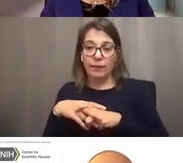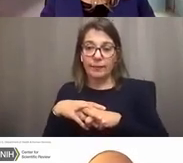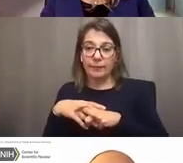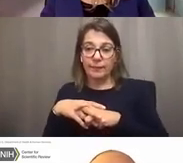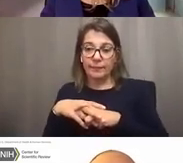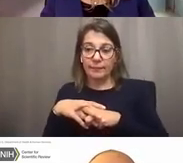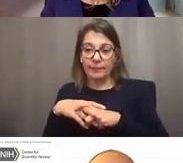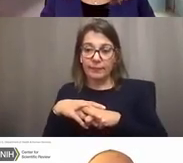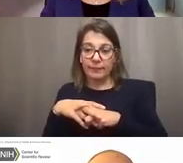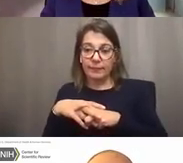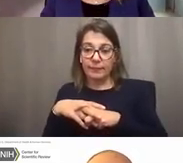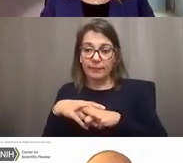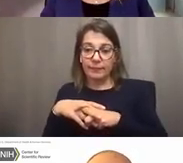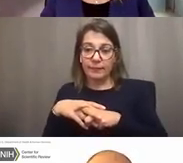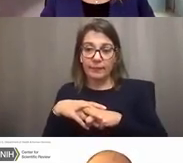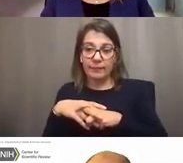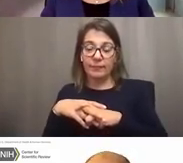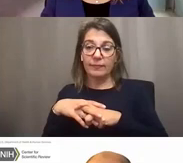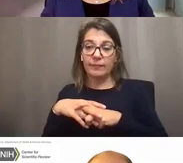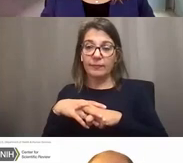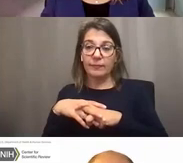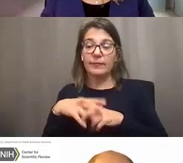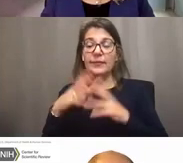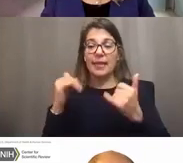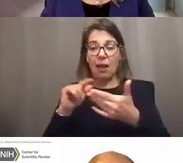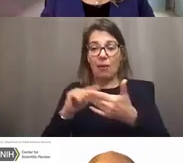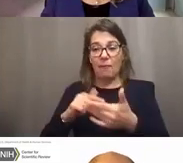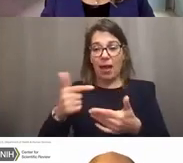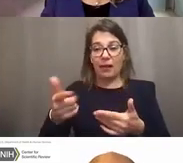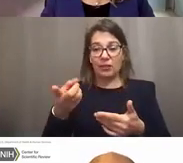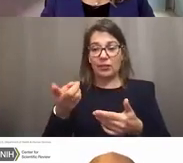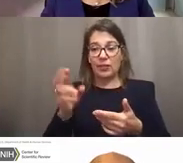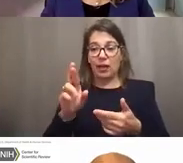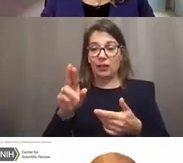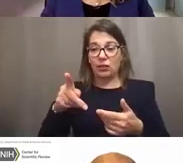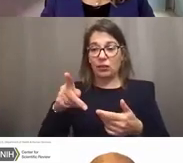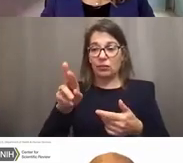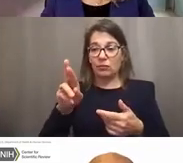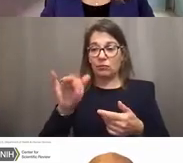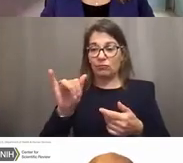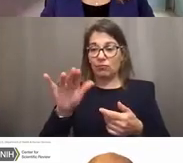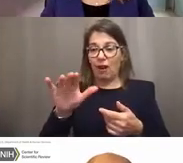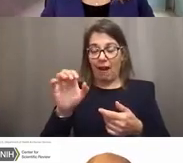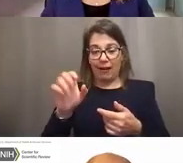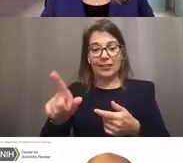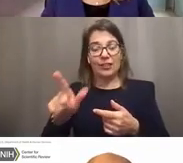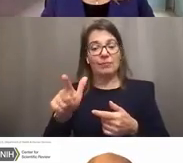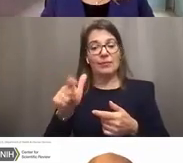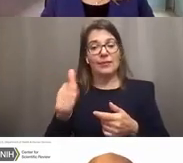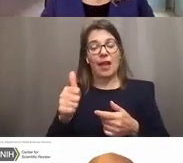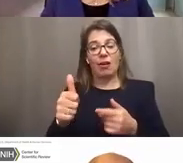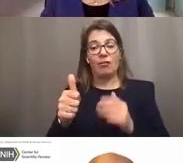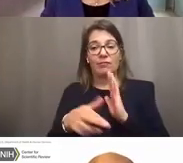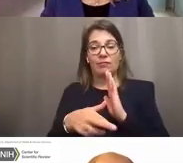And with this, I'm going to actually turn it back to Dr. Price, to go ahead and continue on.